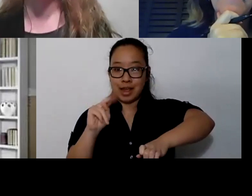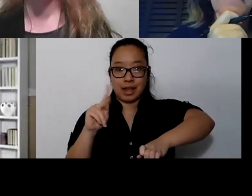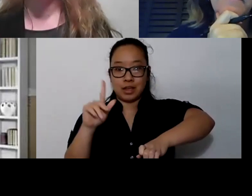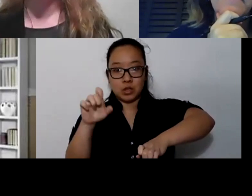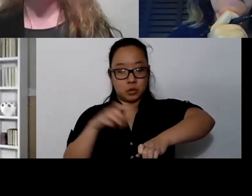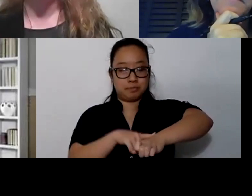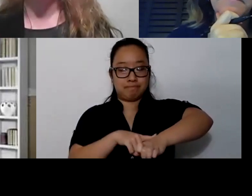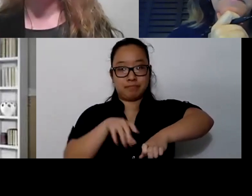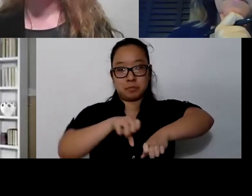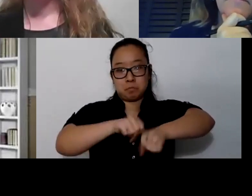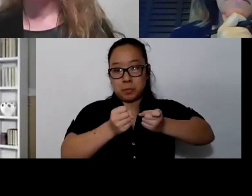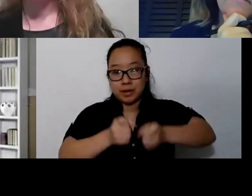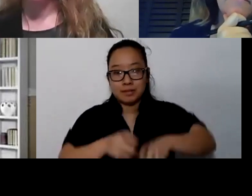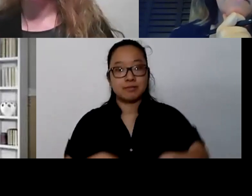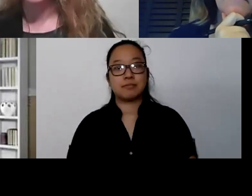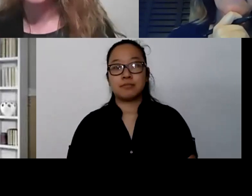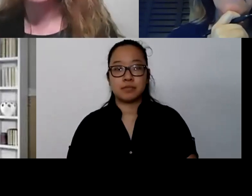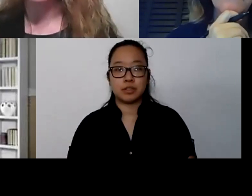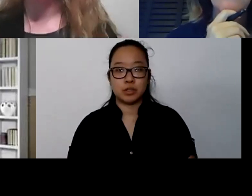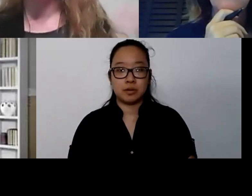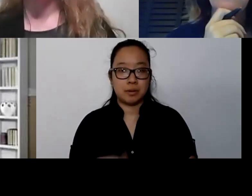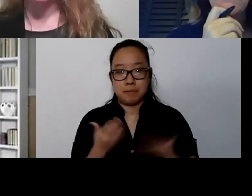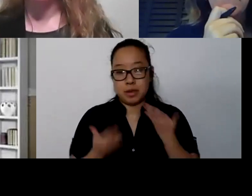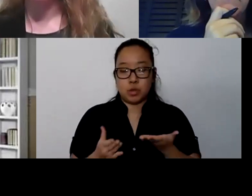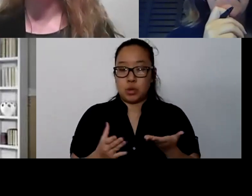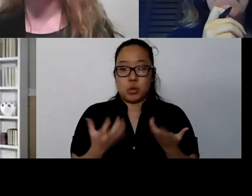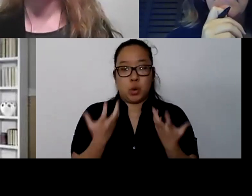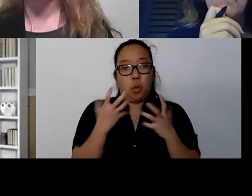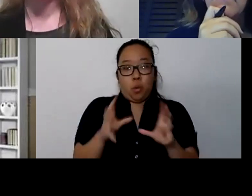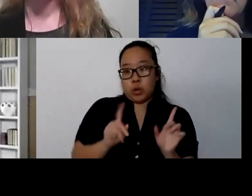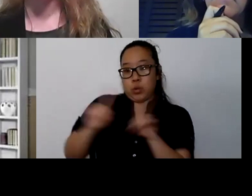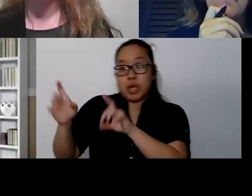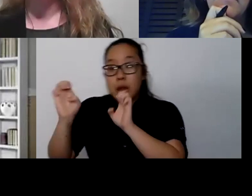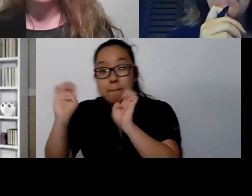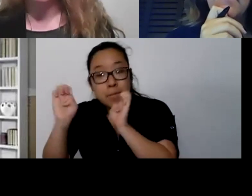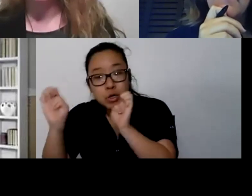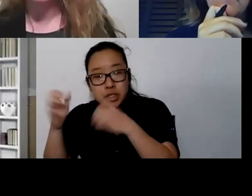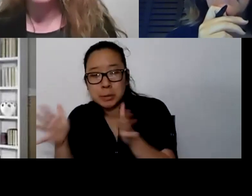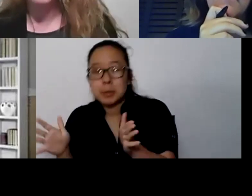So, you don't necessarily wanna go to the emergency room, you're not at that level, but you still you need to...